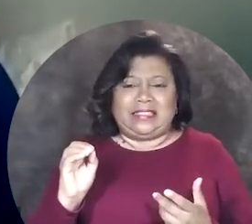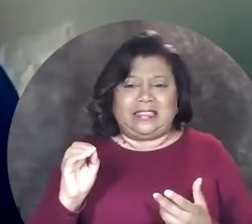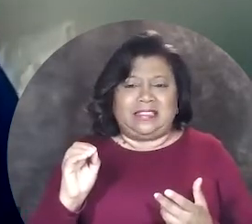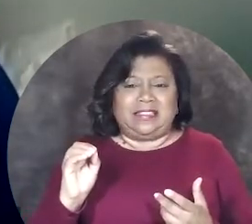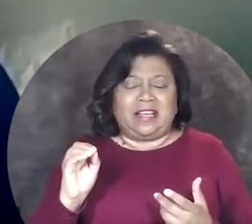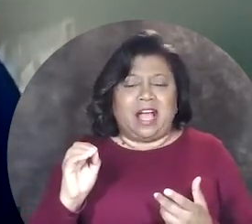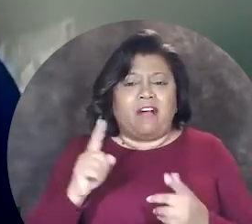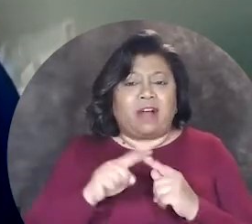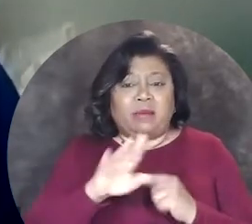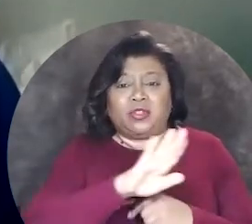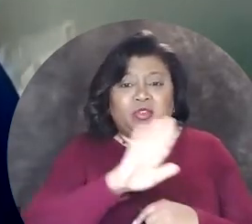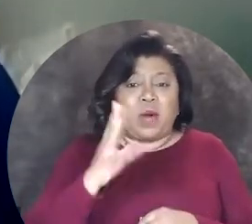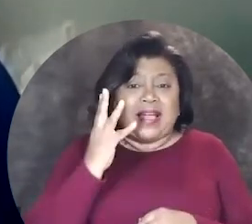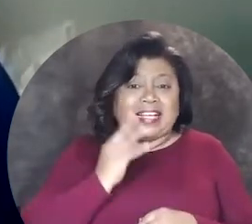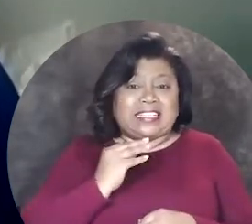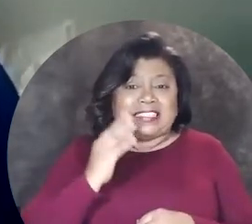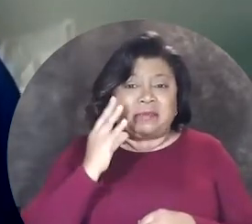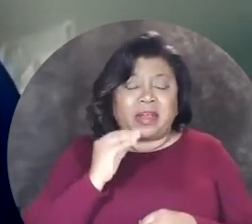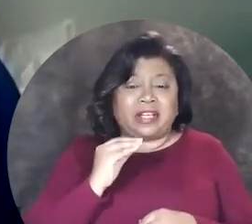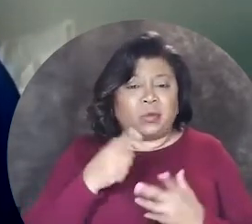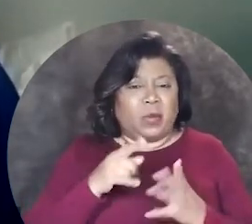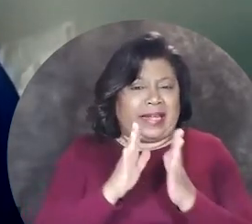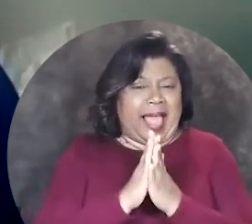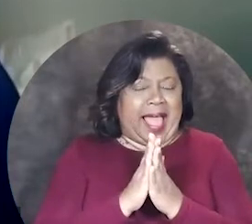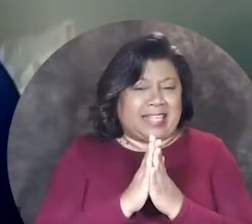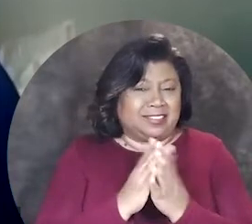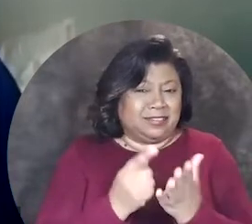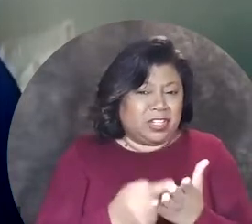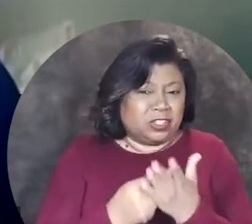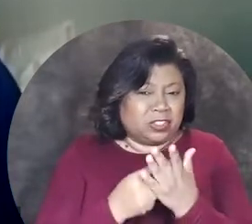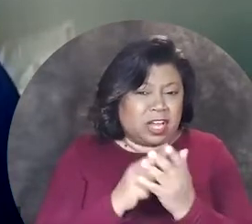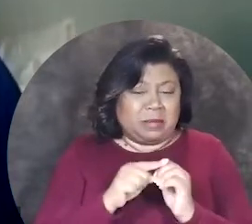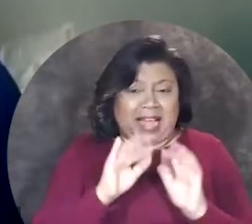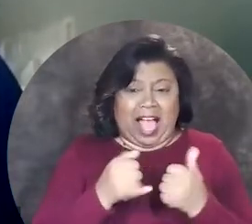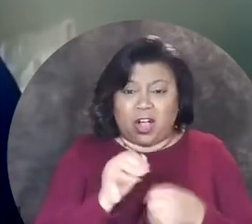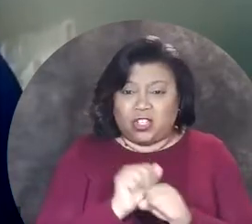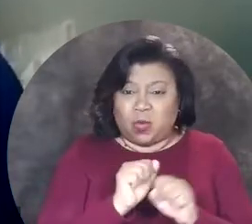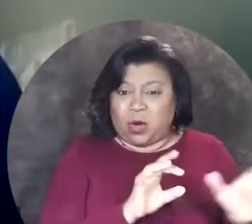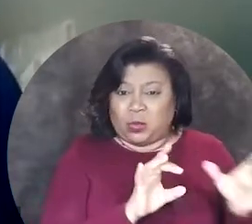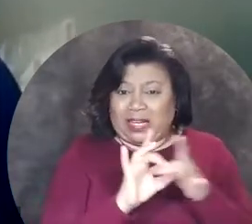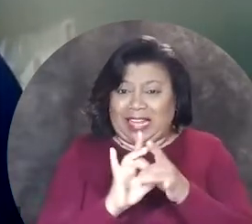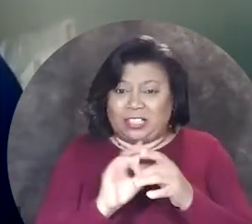and drawing upon your experience can you talk about how your work